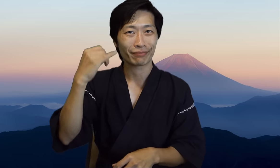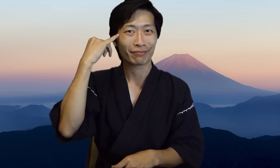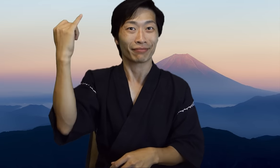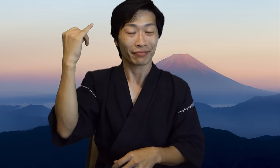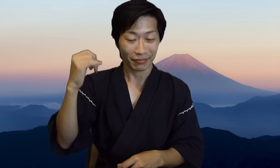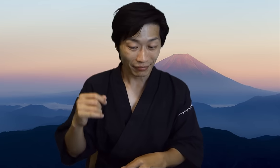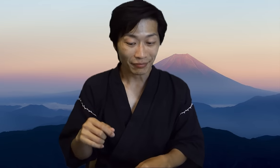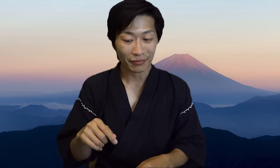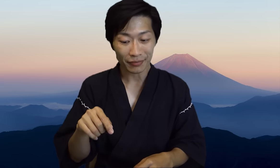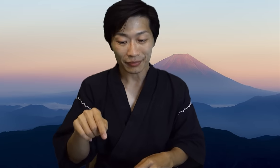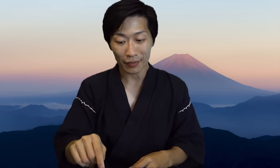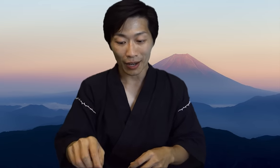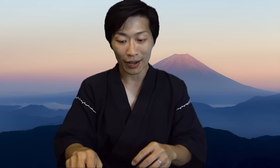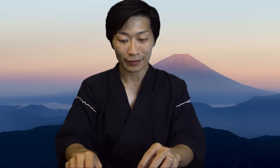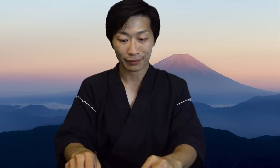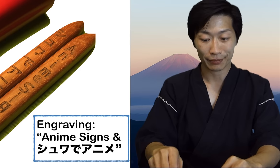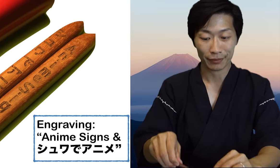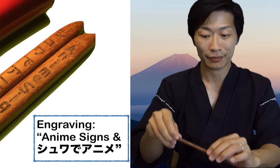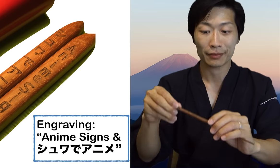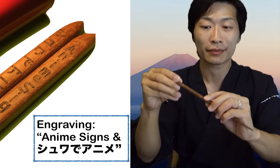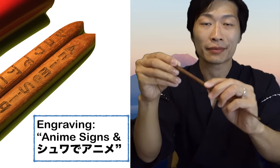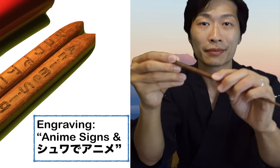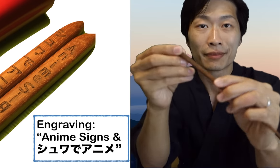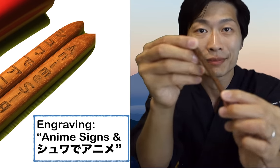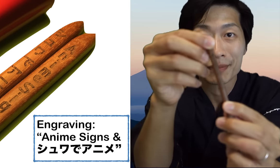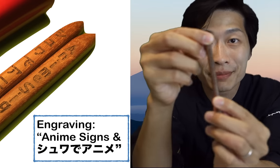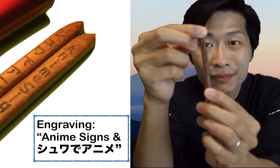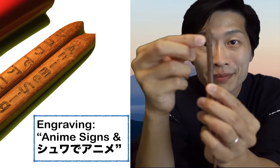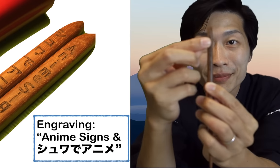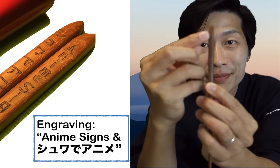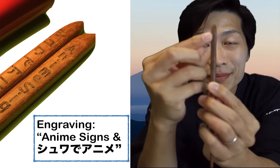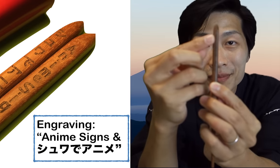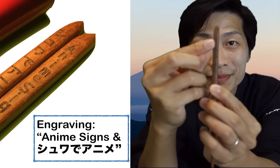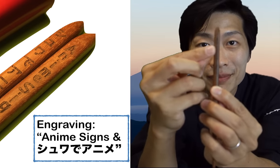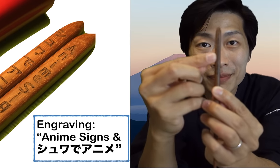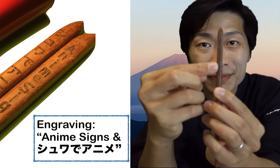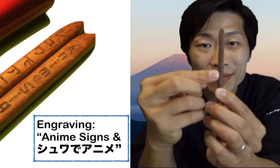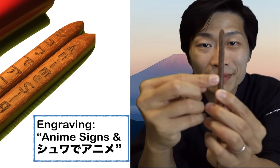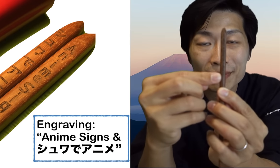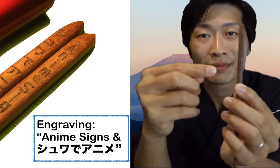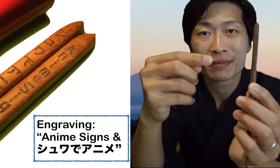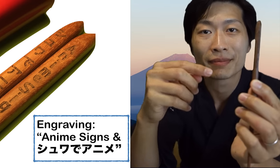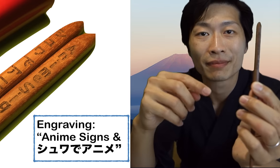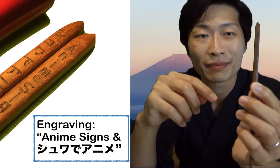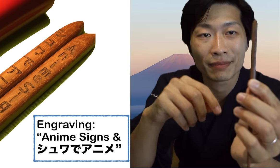that I made. They have an engraving on it